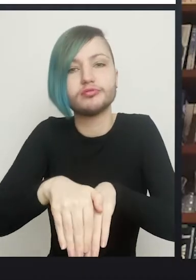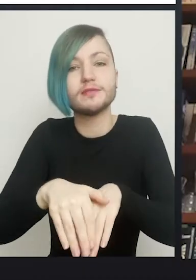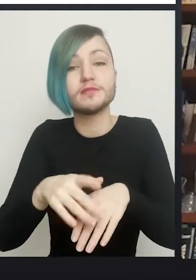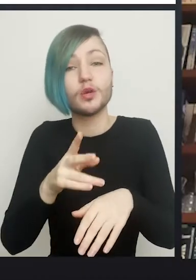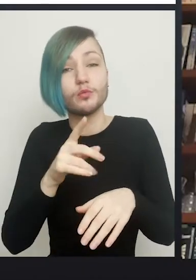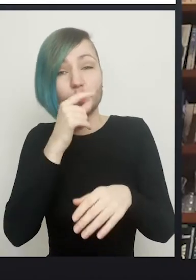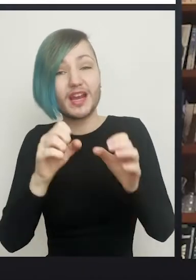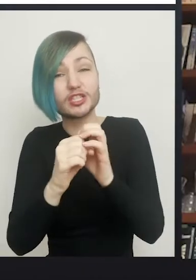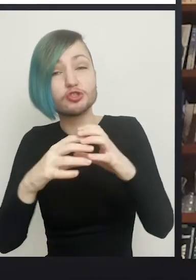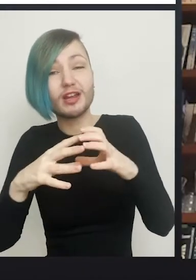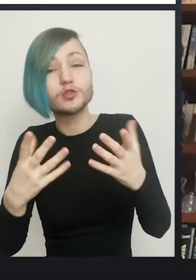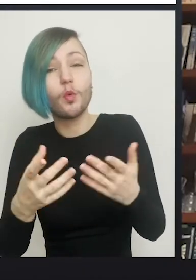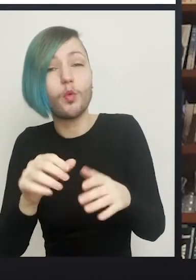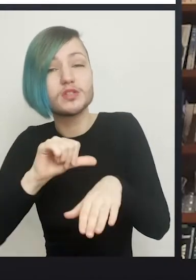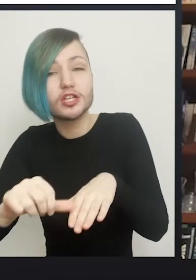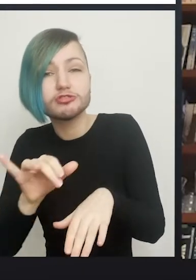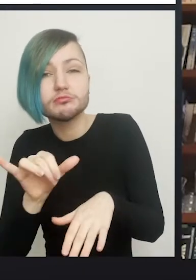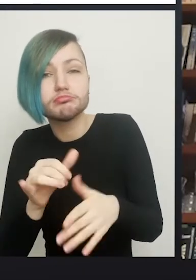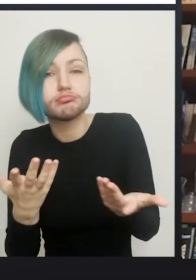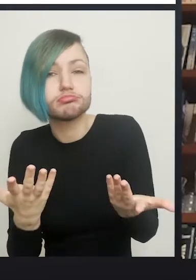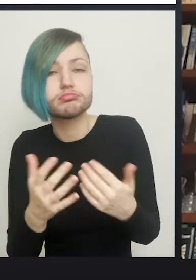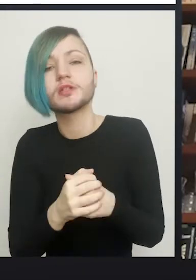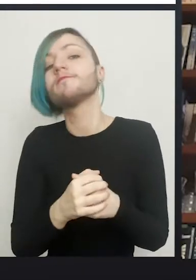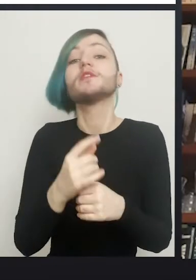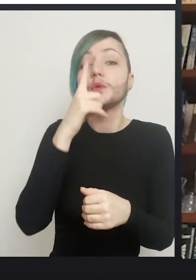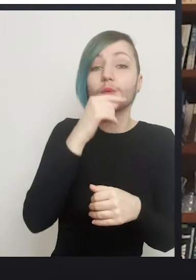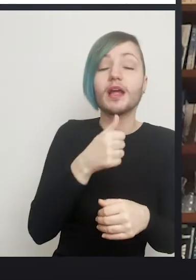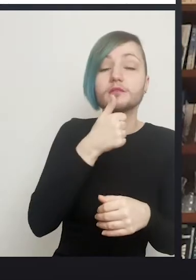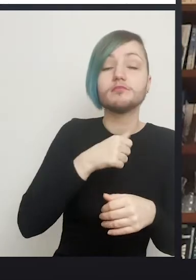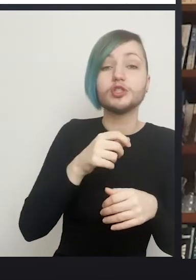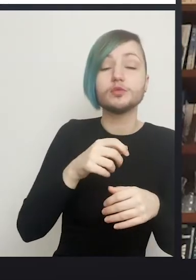You can use dilators and stretch it and then you can encourage the patient to pass a catheter